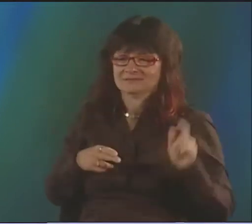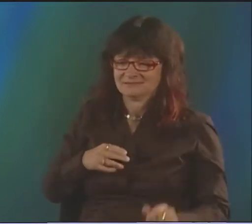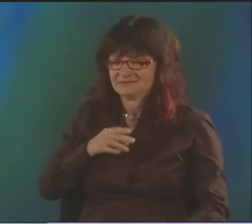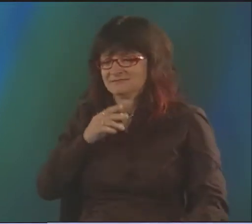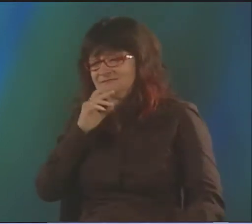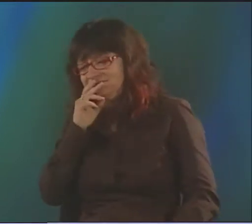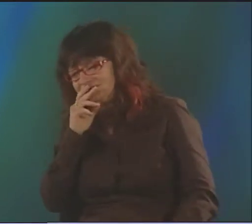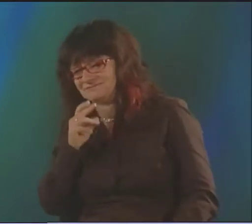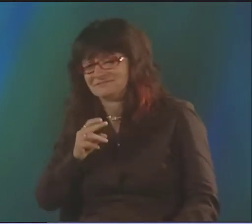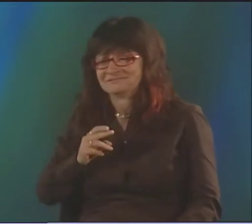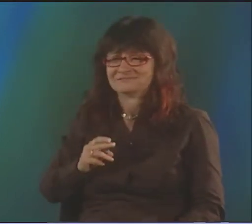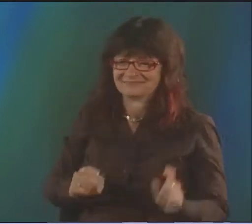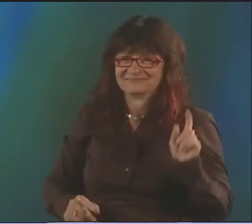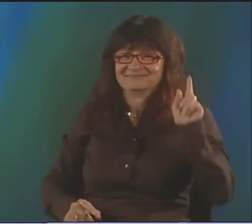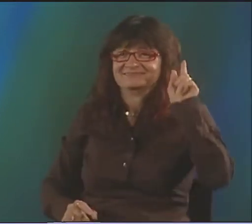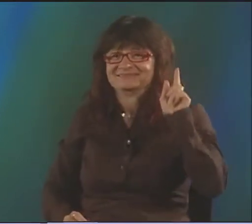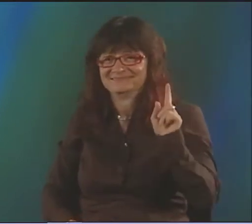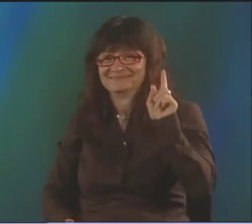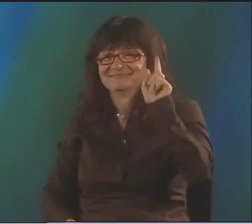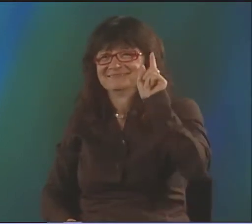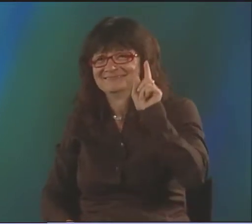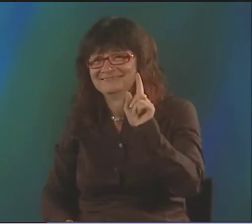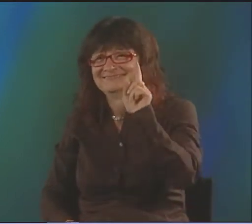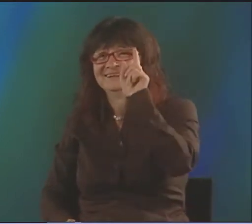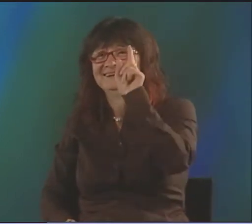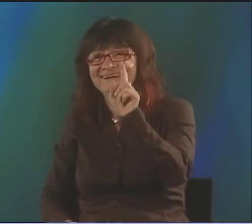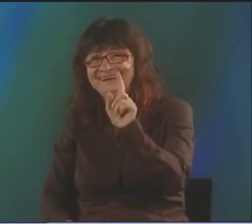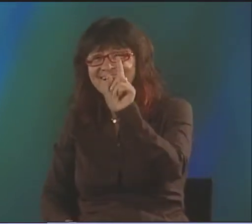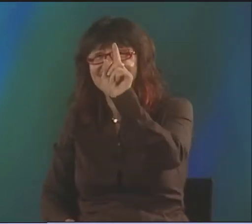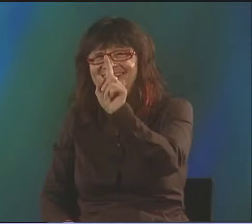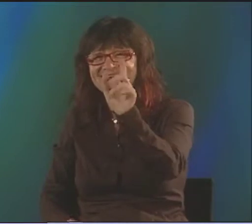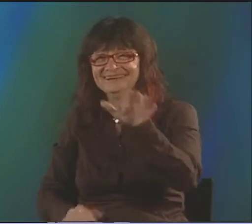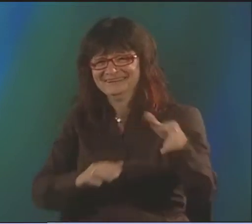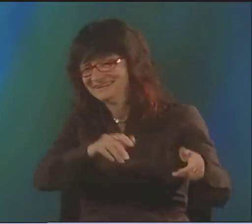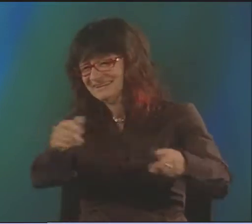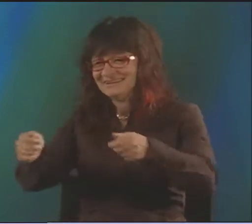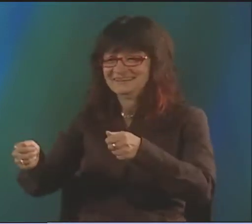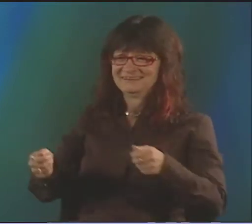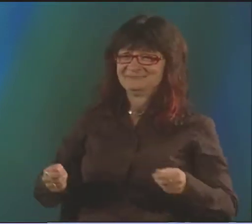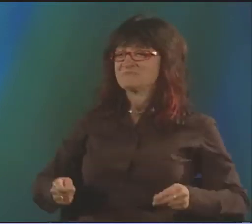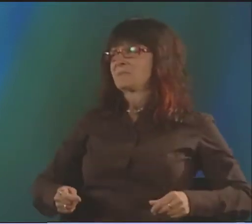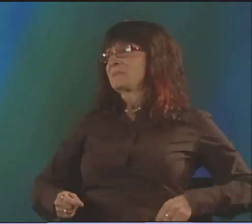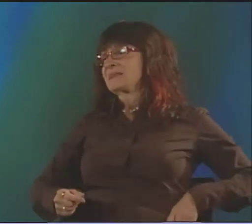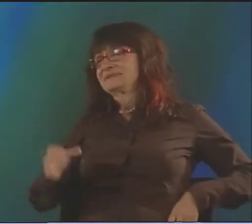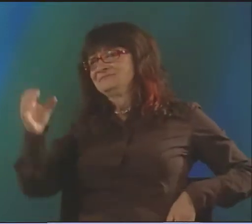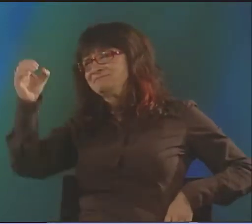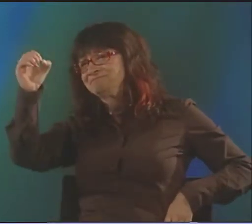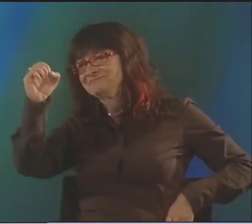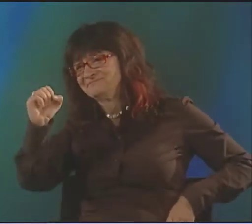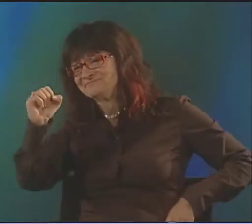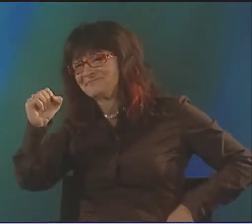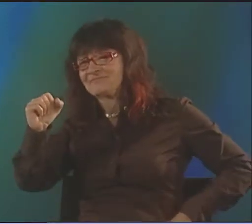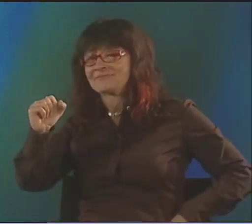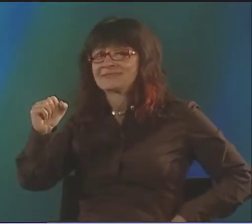THAT WE WERE WAITING. BUT HE WAS NERVOUS. HE WAS OUT THERE SMOKING. AND HE FINALLY SAUNTERS UP TO THE STAGE,